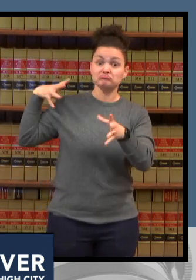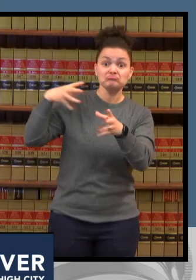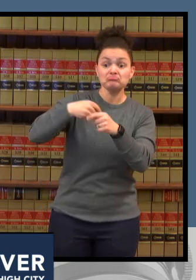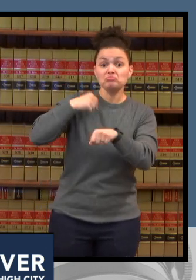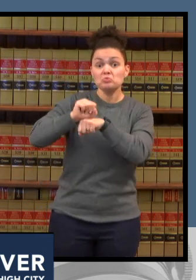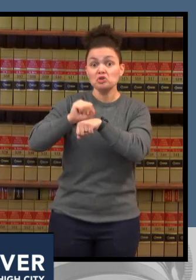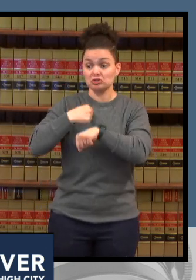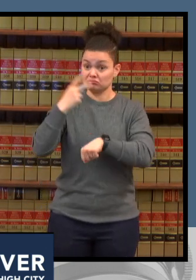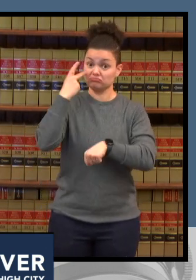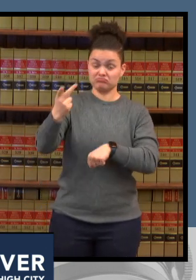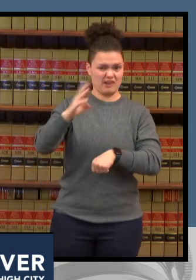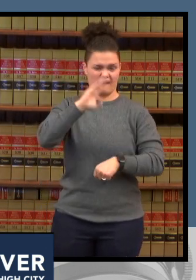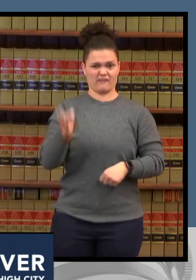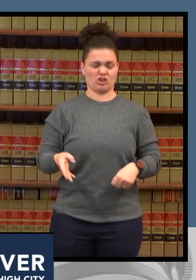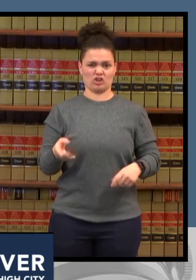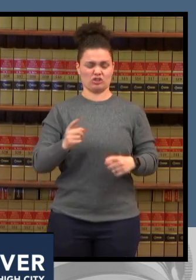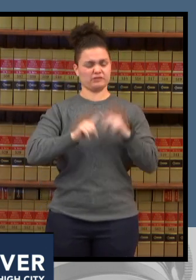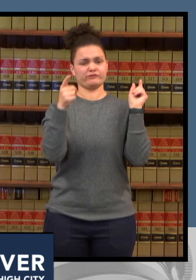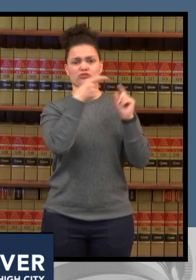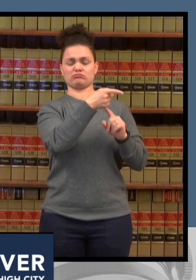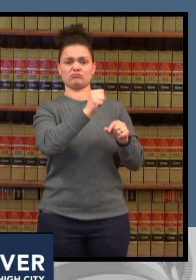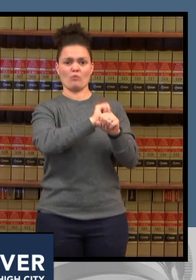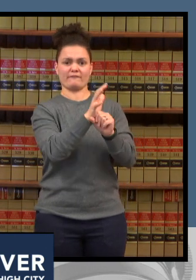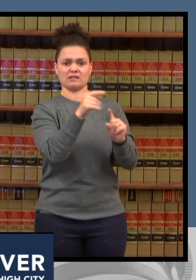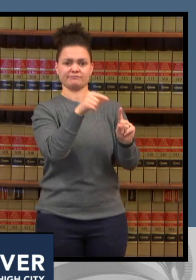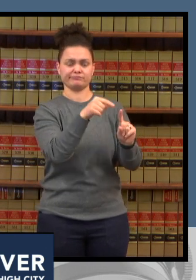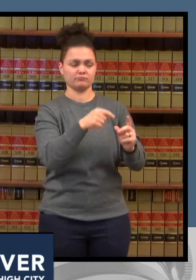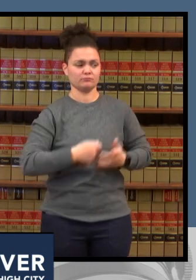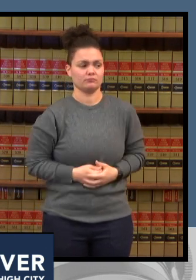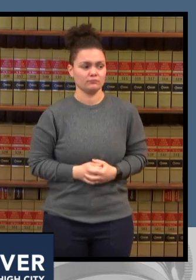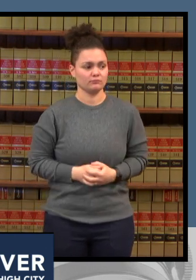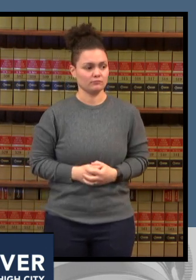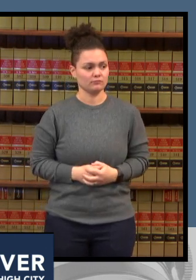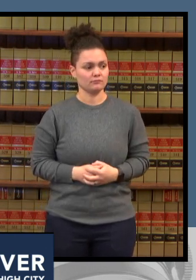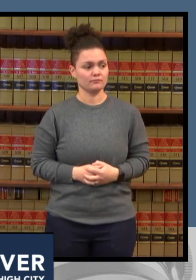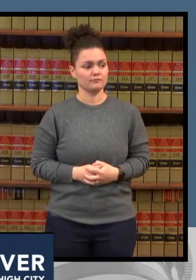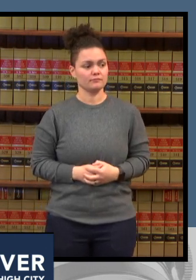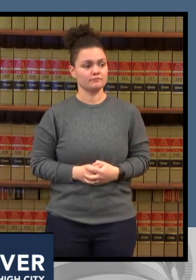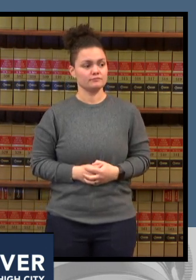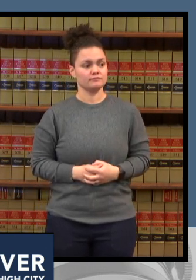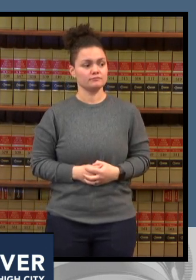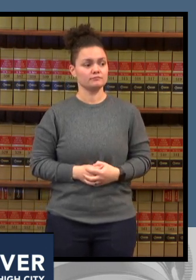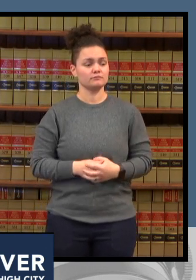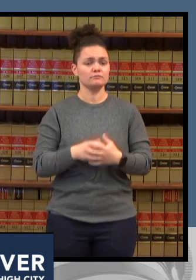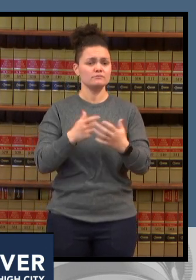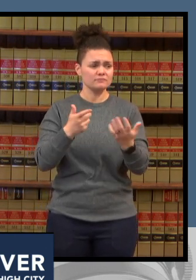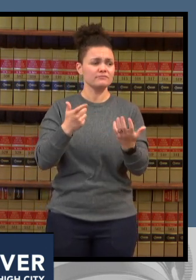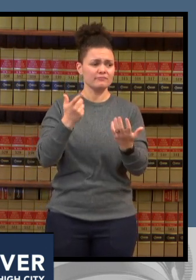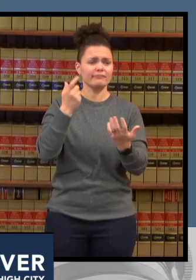if they have comorbidities or our existing health problems but this virus has and will